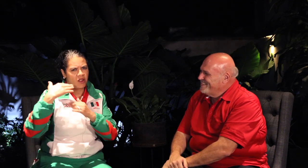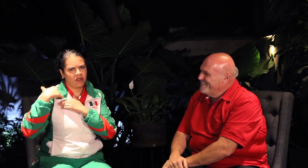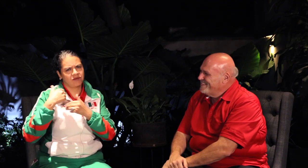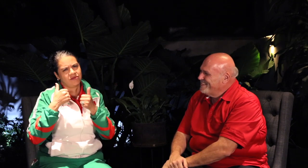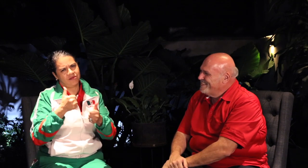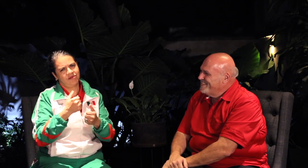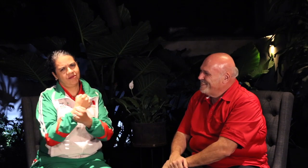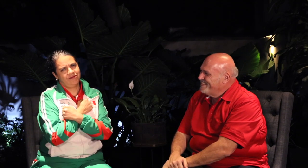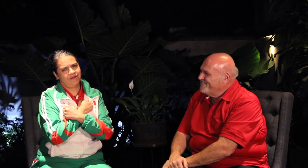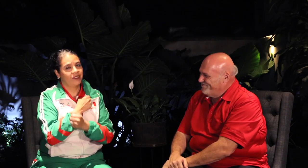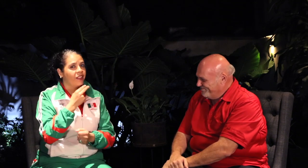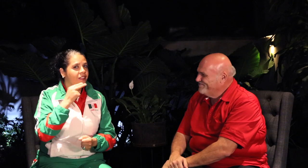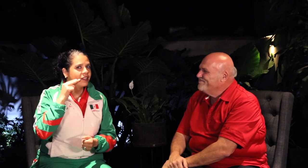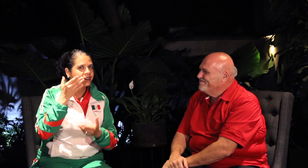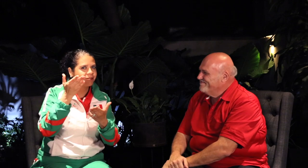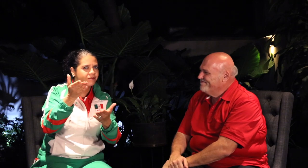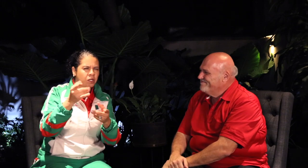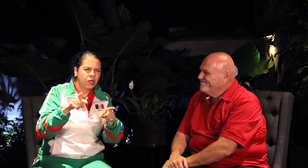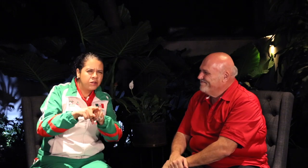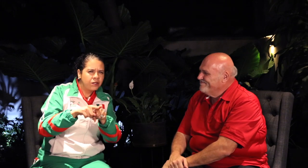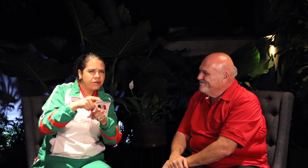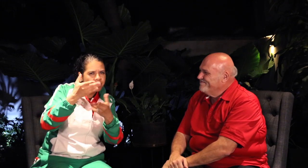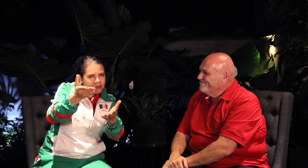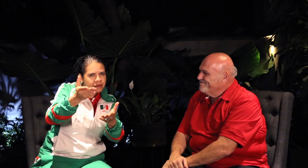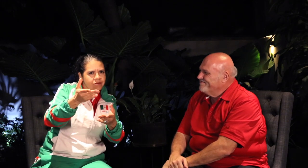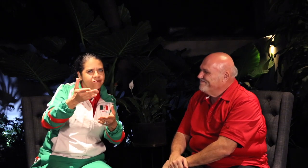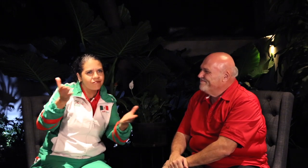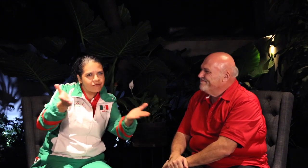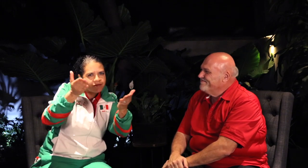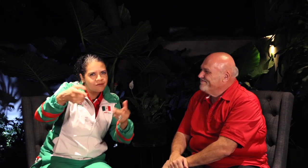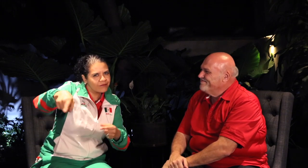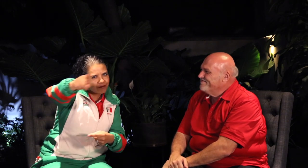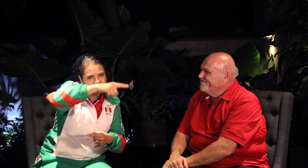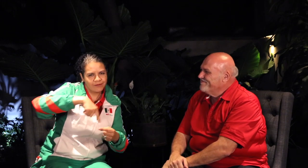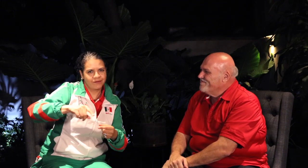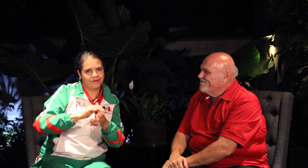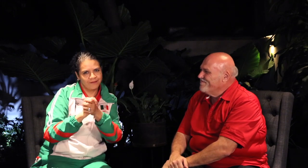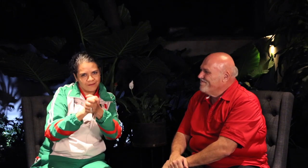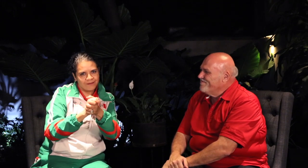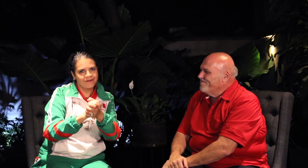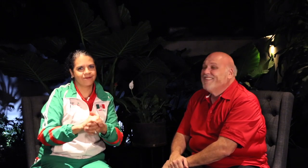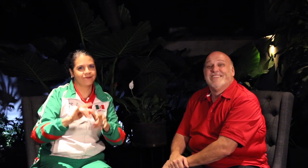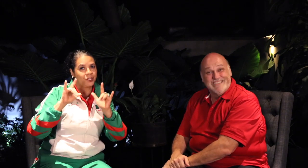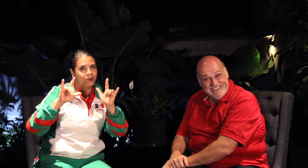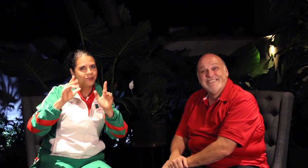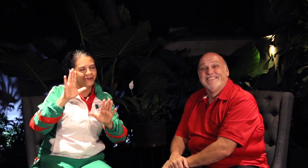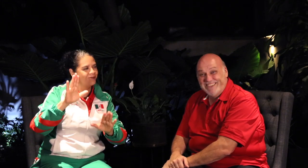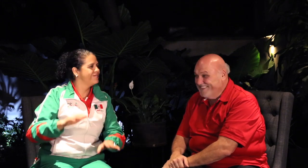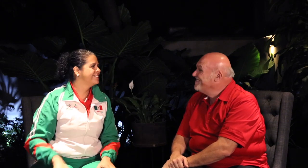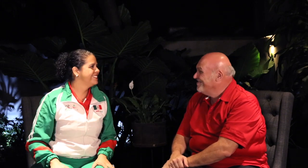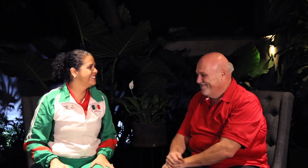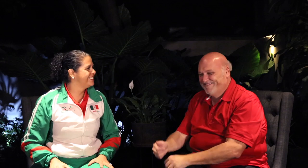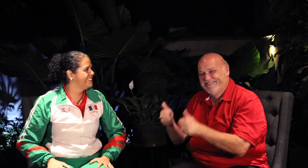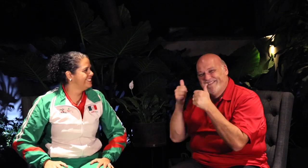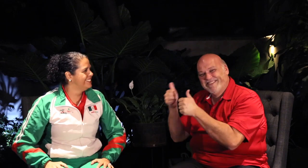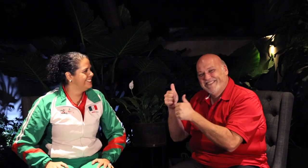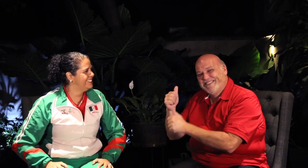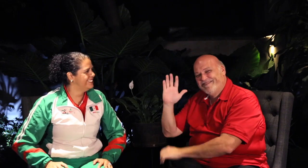support the Deaf. I encourage you to do the same! Love you all!